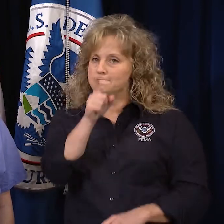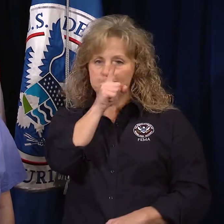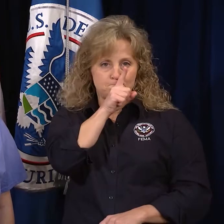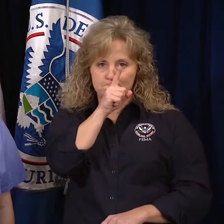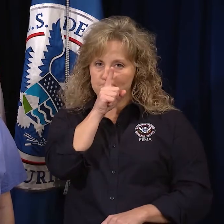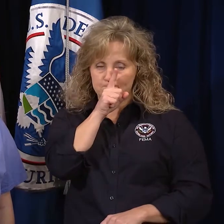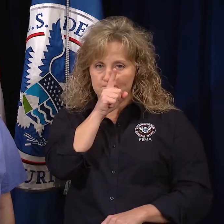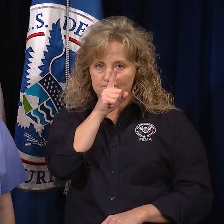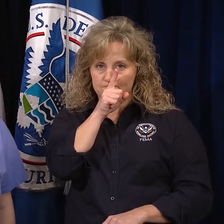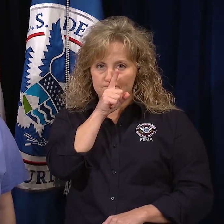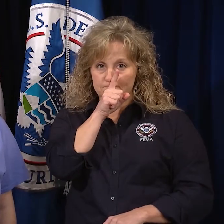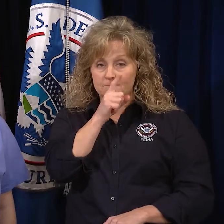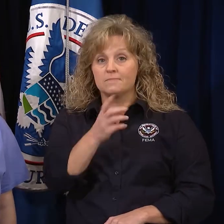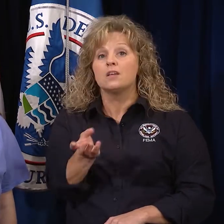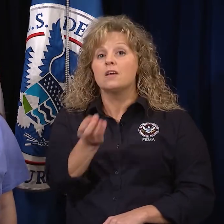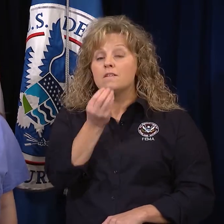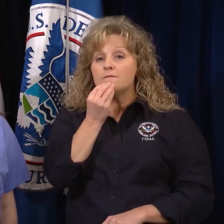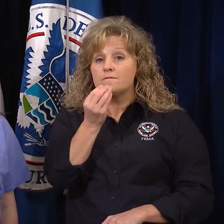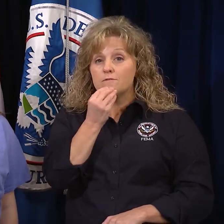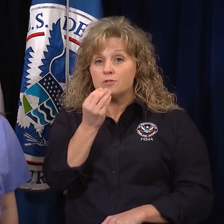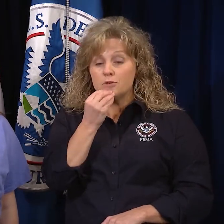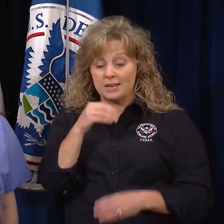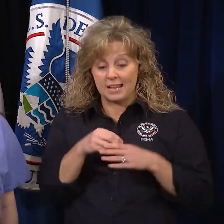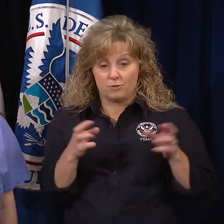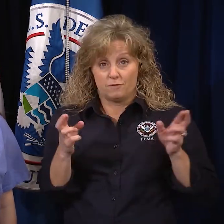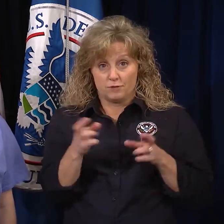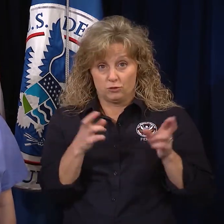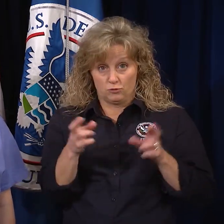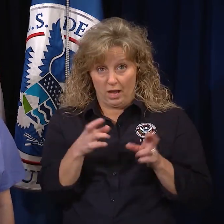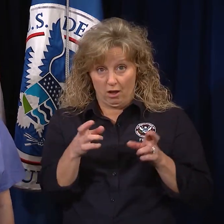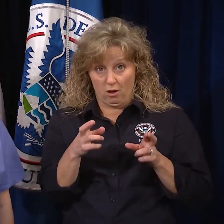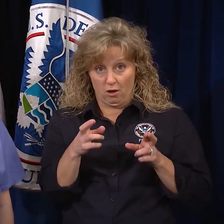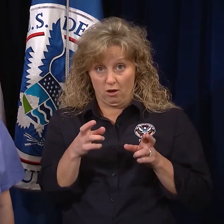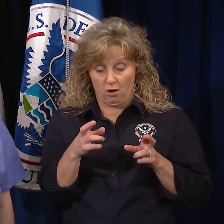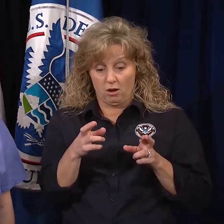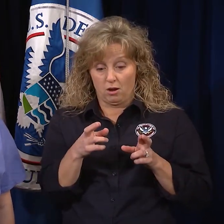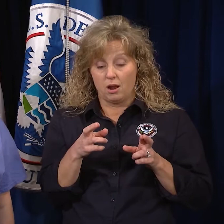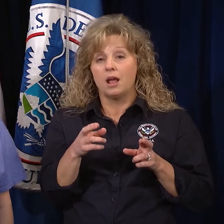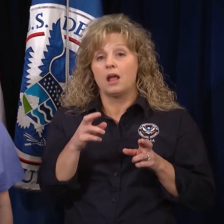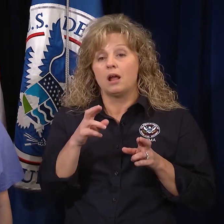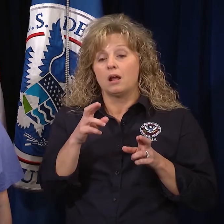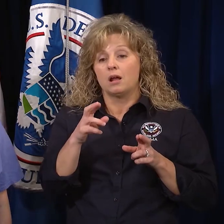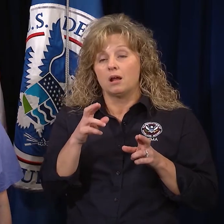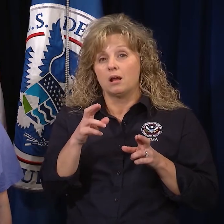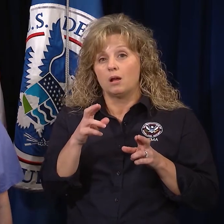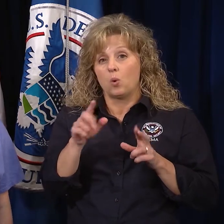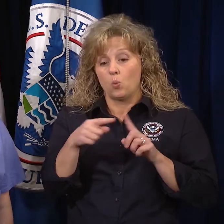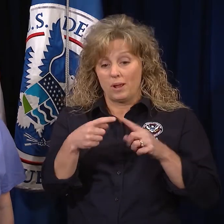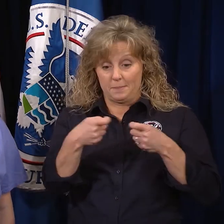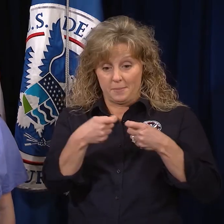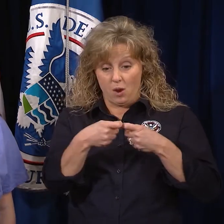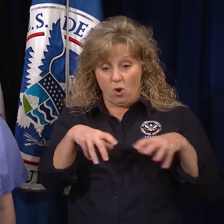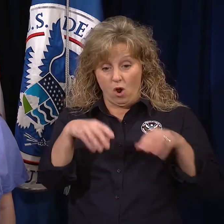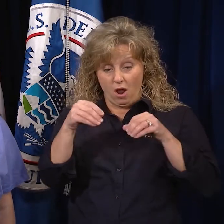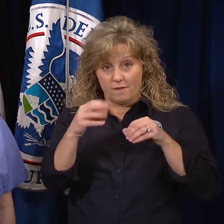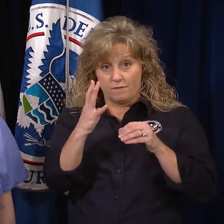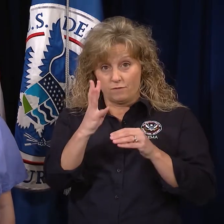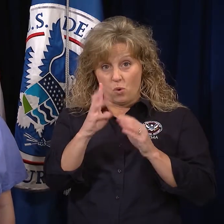Throw away perishable foods in the refrigerator when the power has been off 4 hours or more,